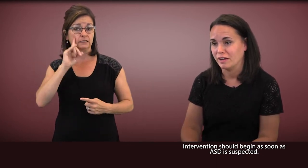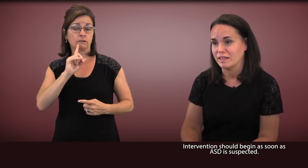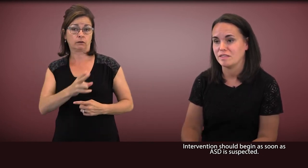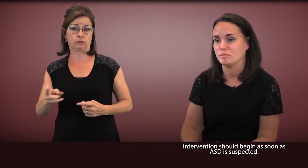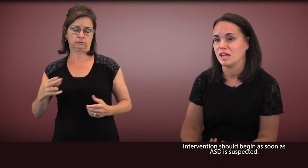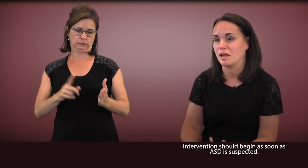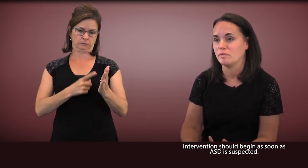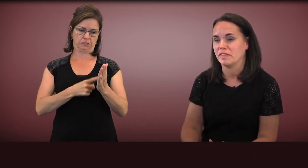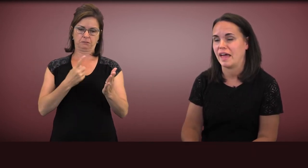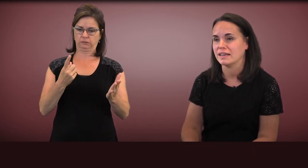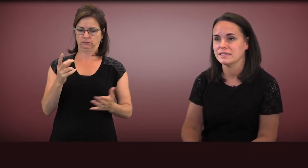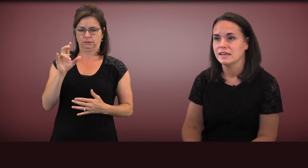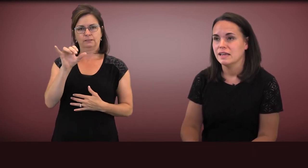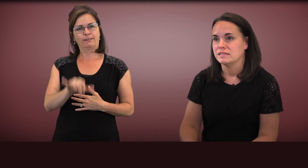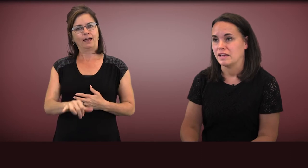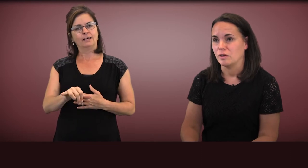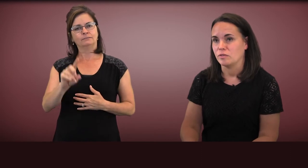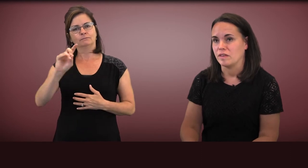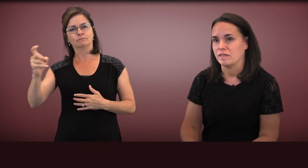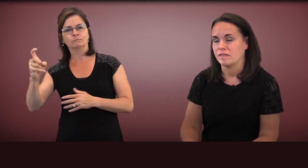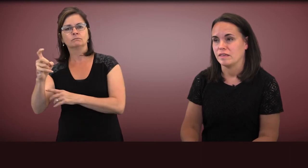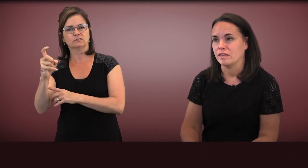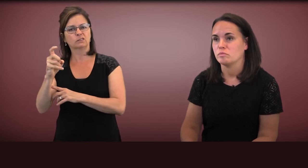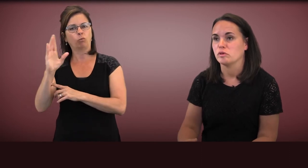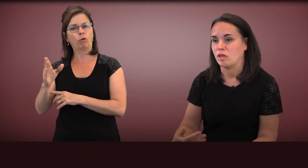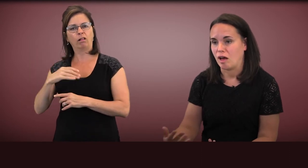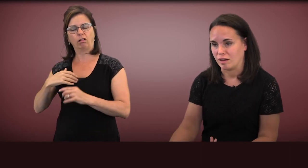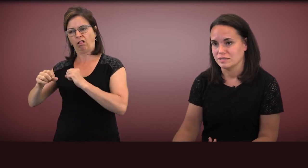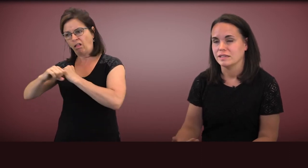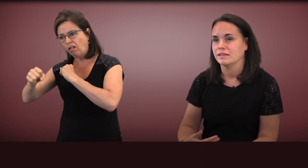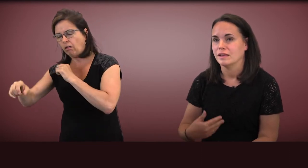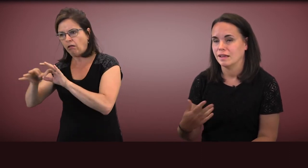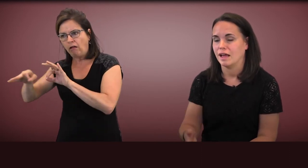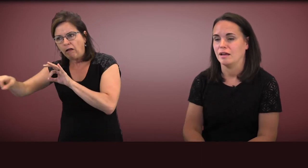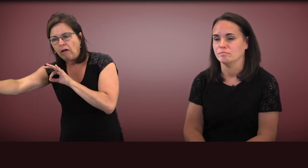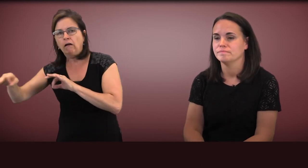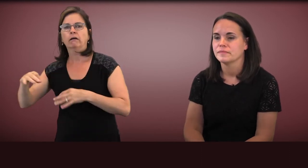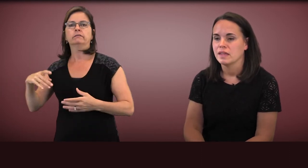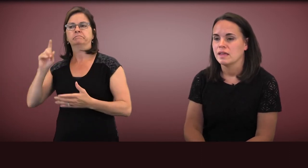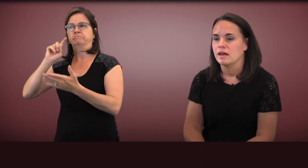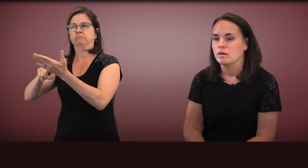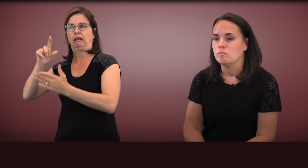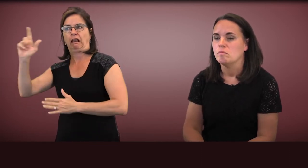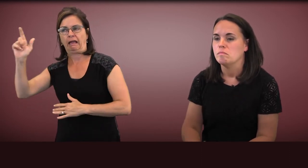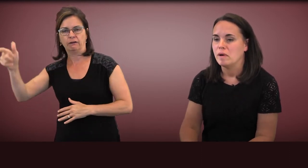that sometimes that diagnosis is prolonged,